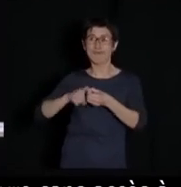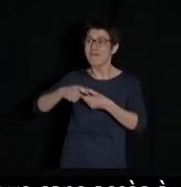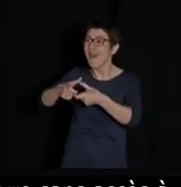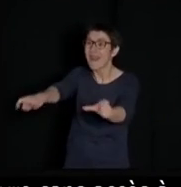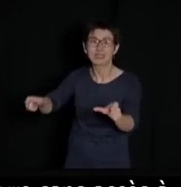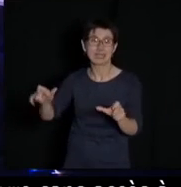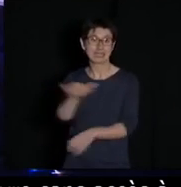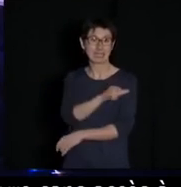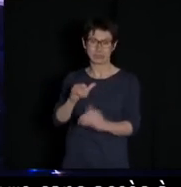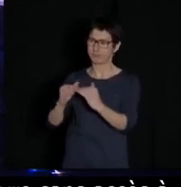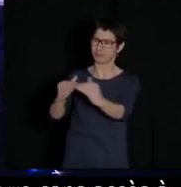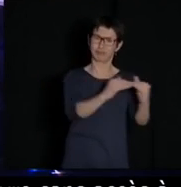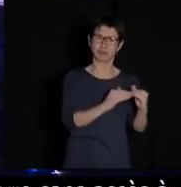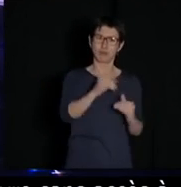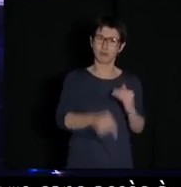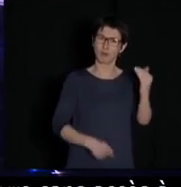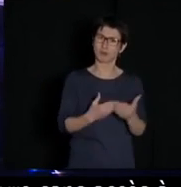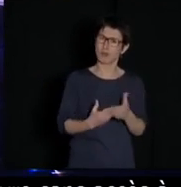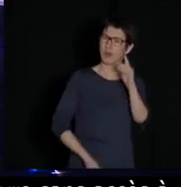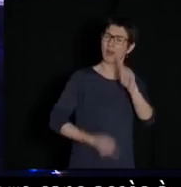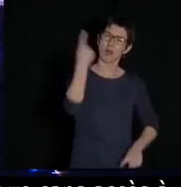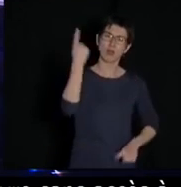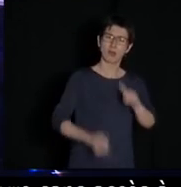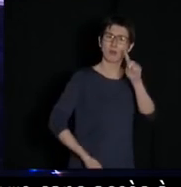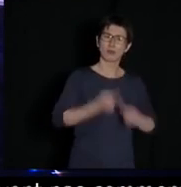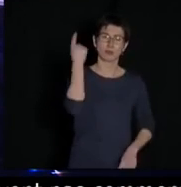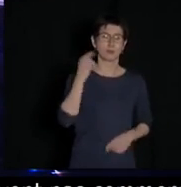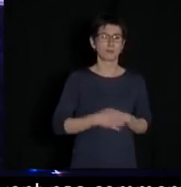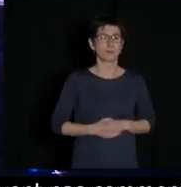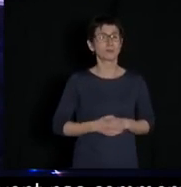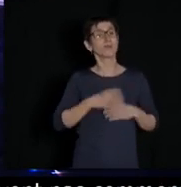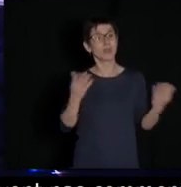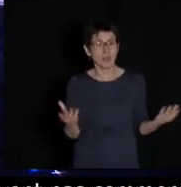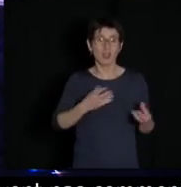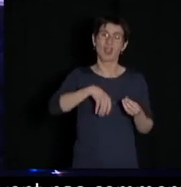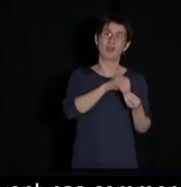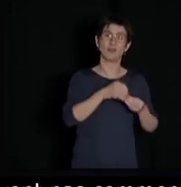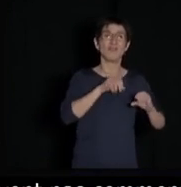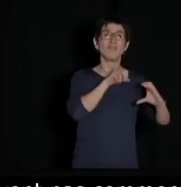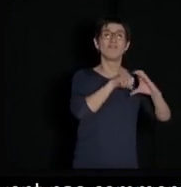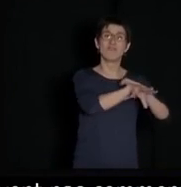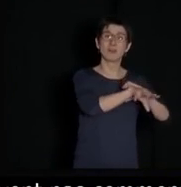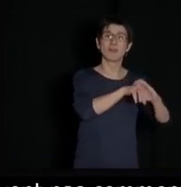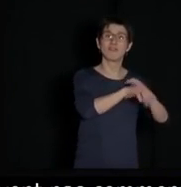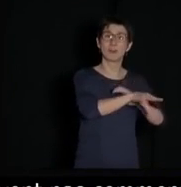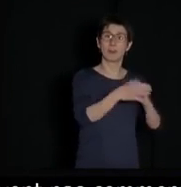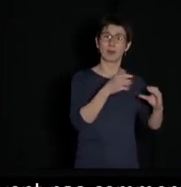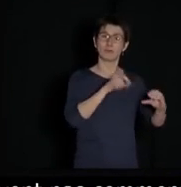To do that, we must substitute fiber-optic communication to satellites that turned the world into a giant microwave.